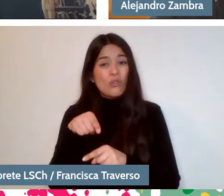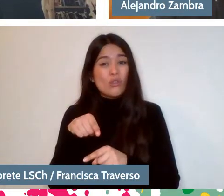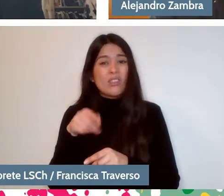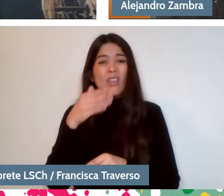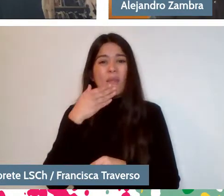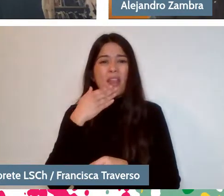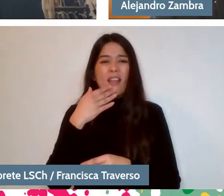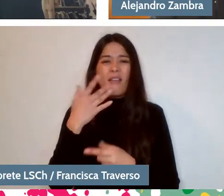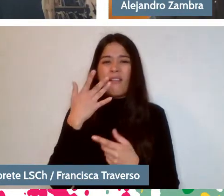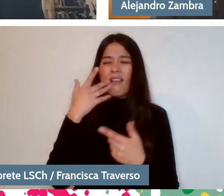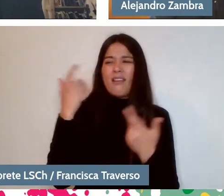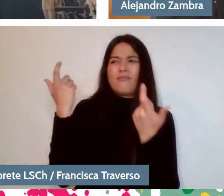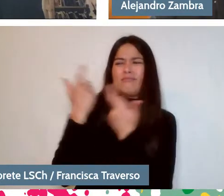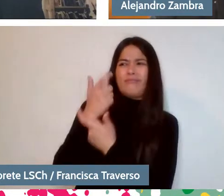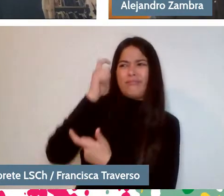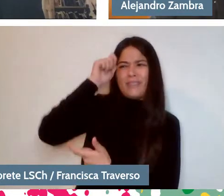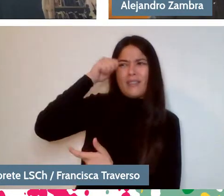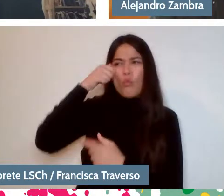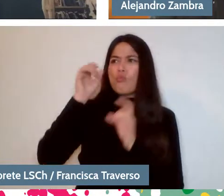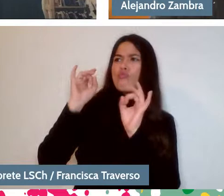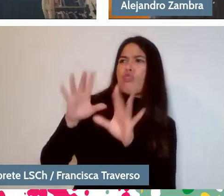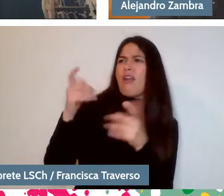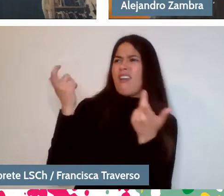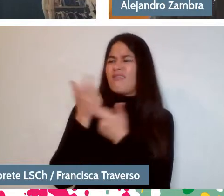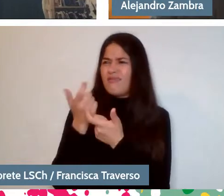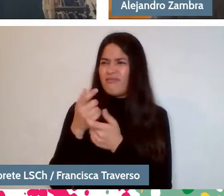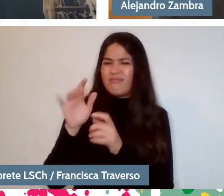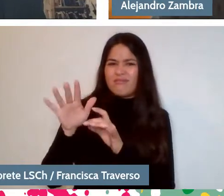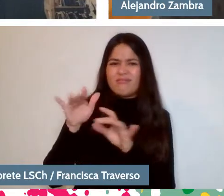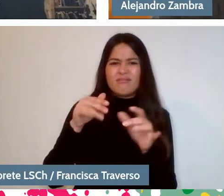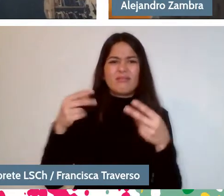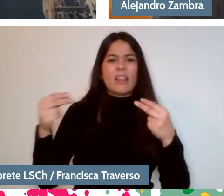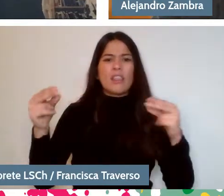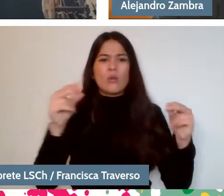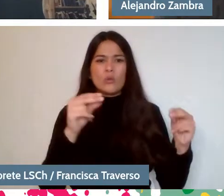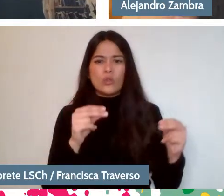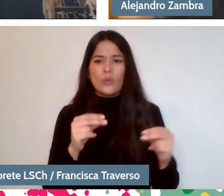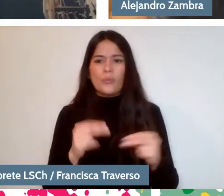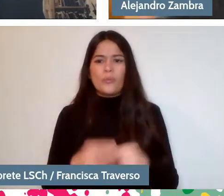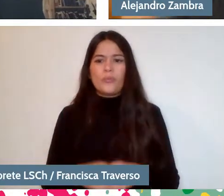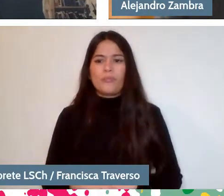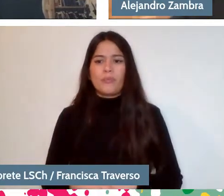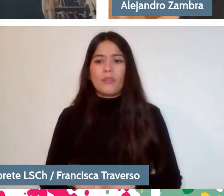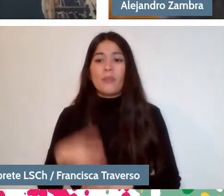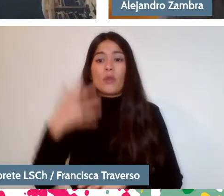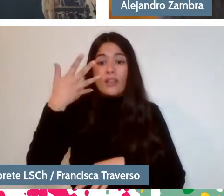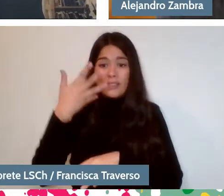at that time, I mean, it was a moment of discussion. But there was that discussion.